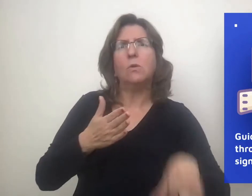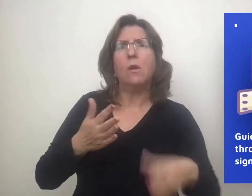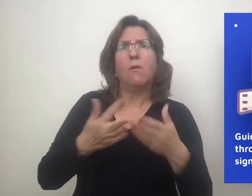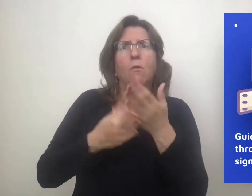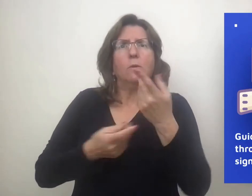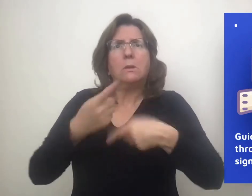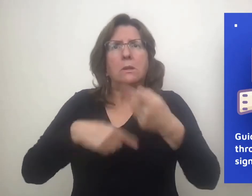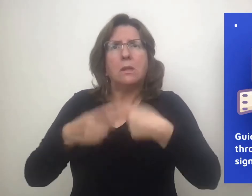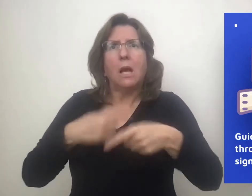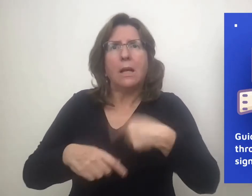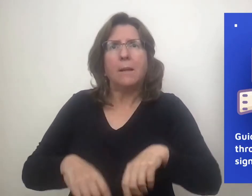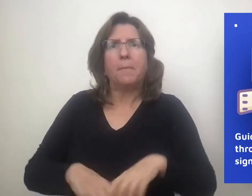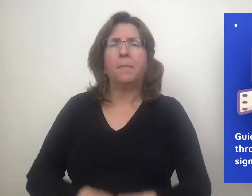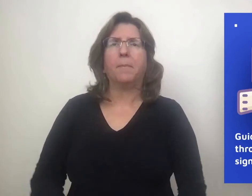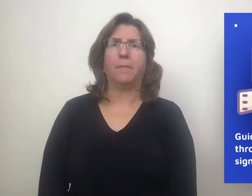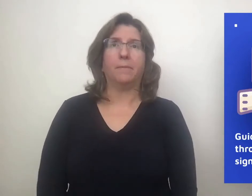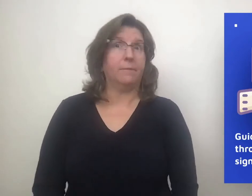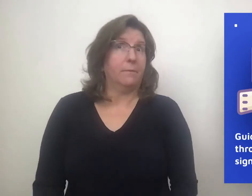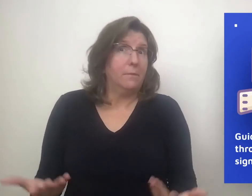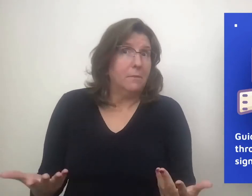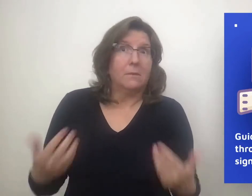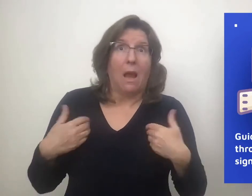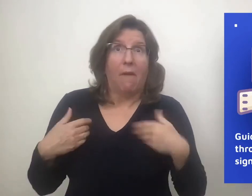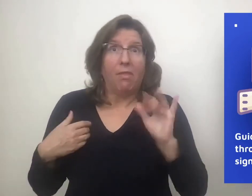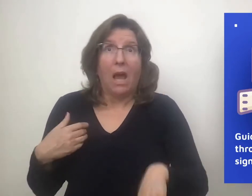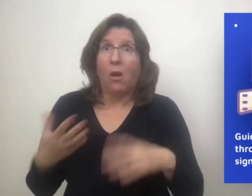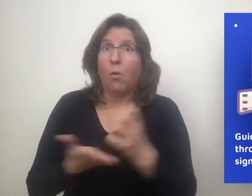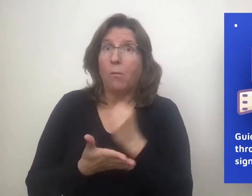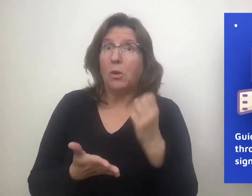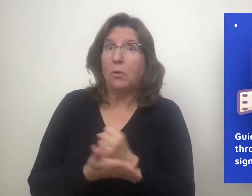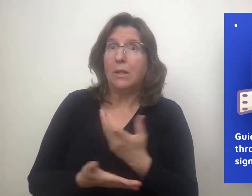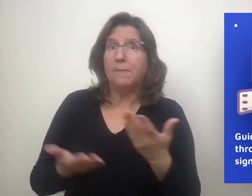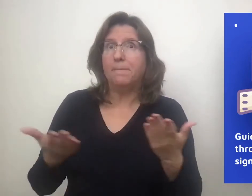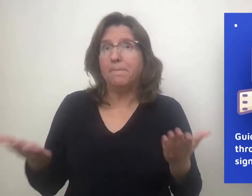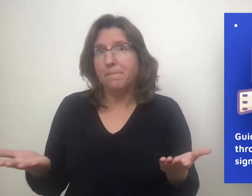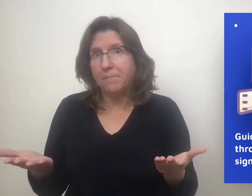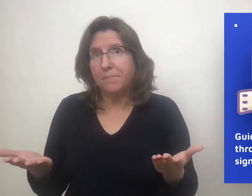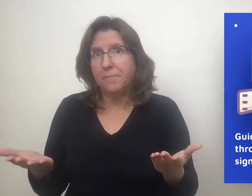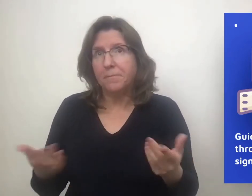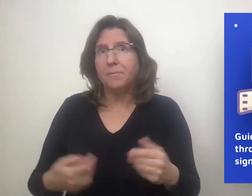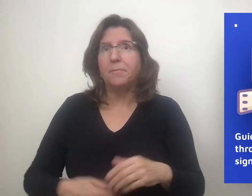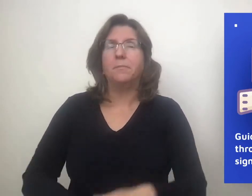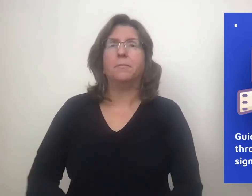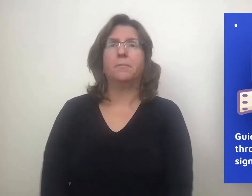Are those opportunities for correction being provided?